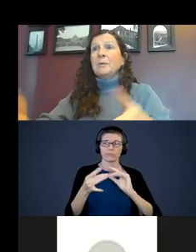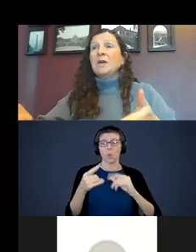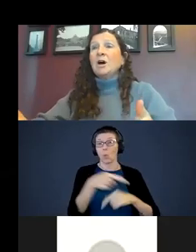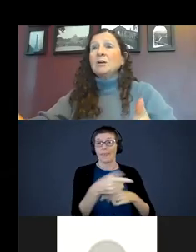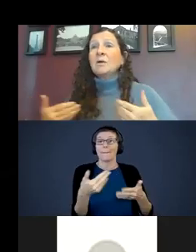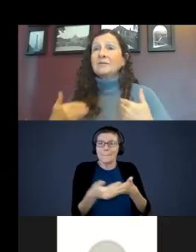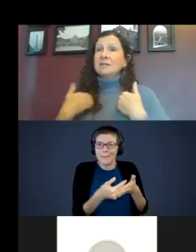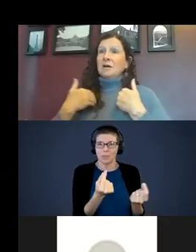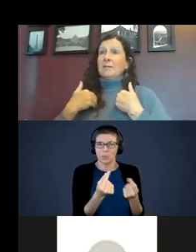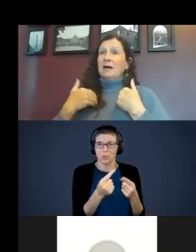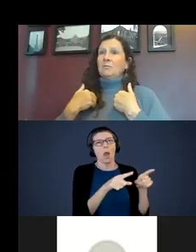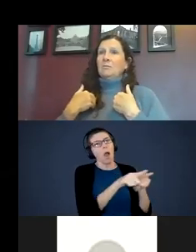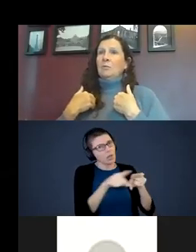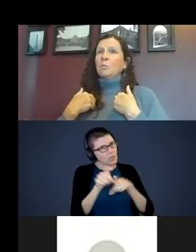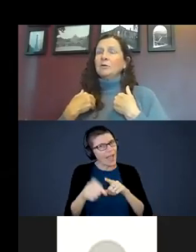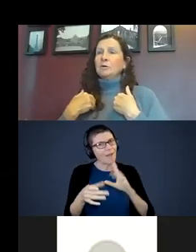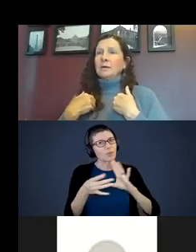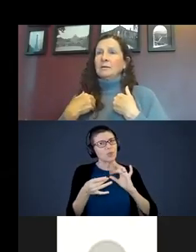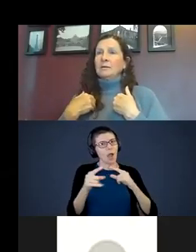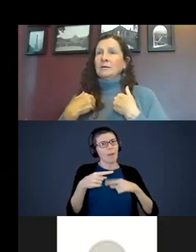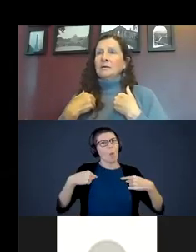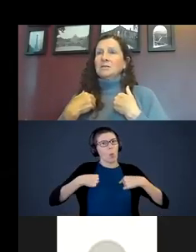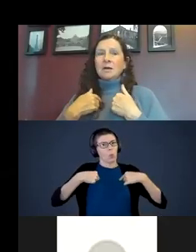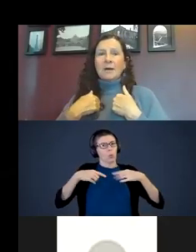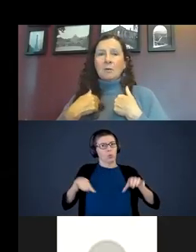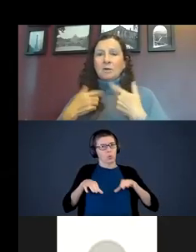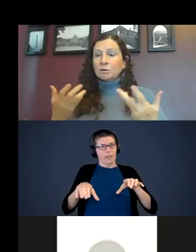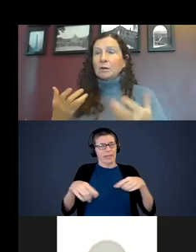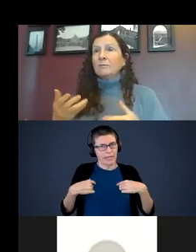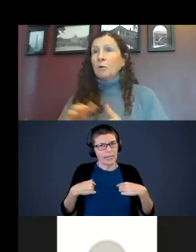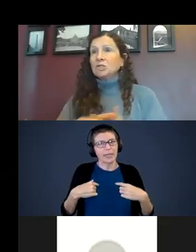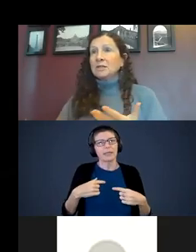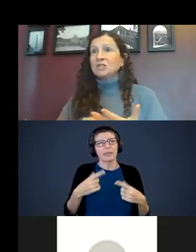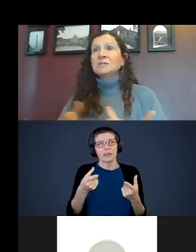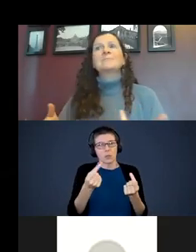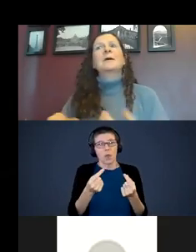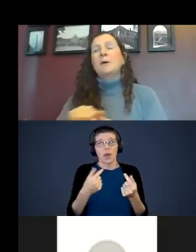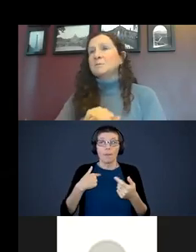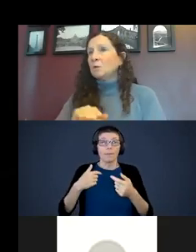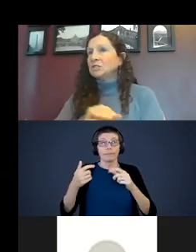We also must talk about what we are doing. Talk about washing the dishes. “Mom is washing